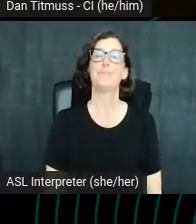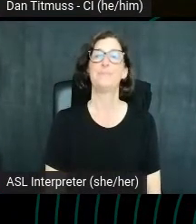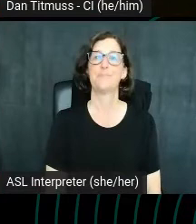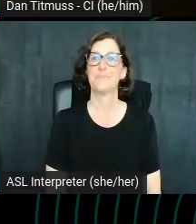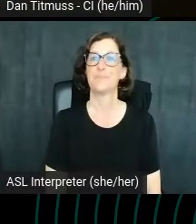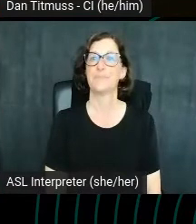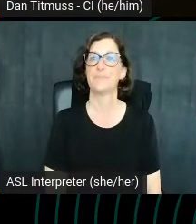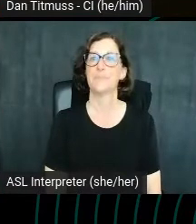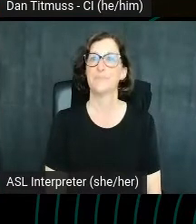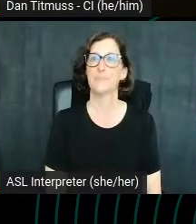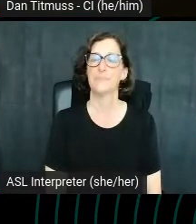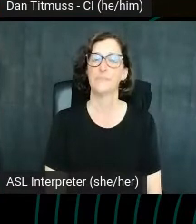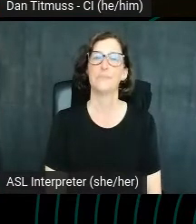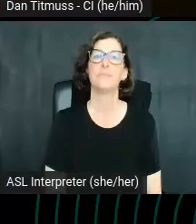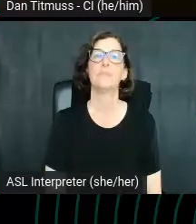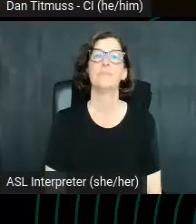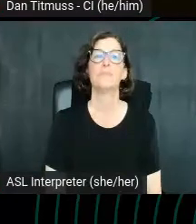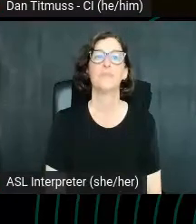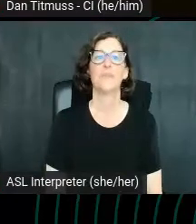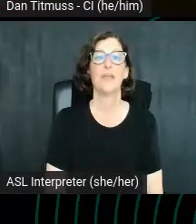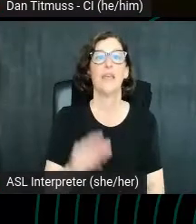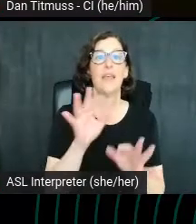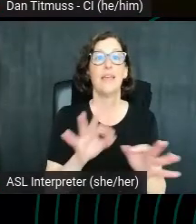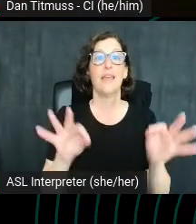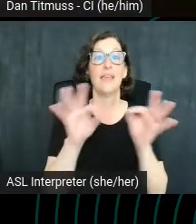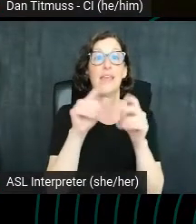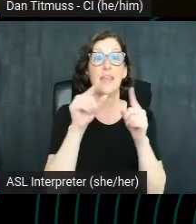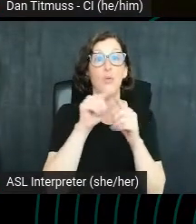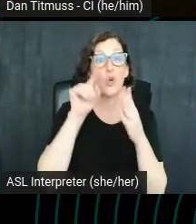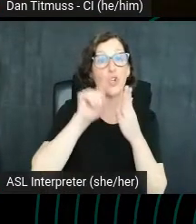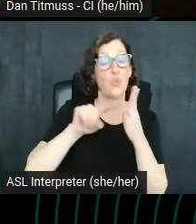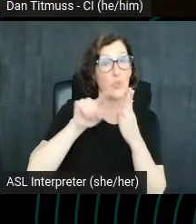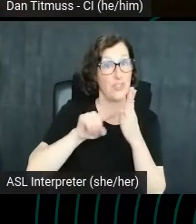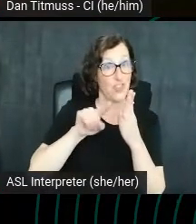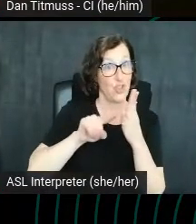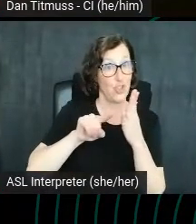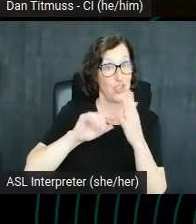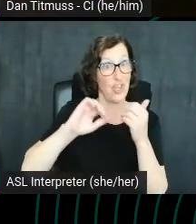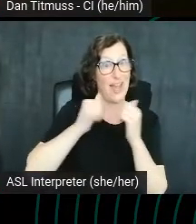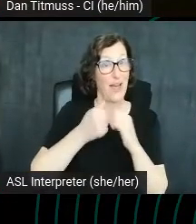Let's start with the keyword research and a basic crash course on how to inspire content.